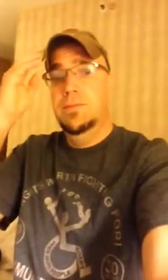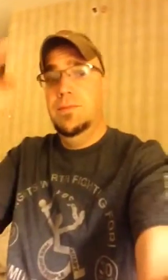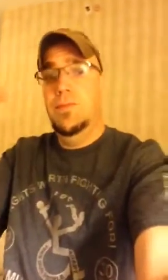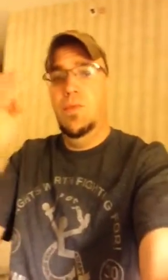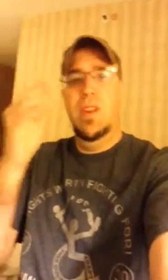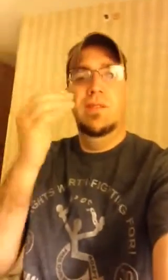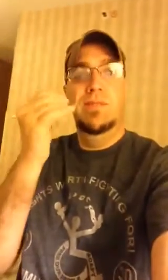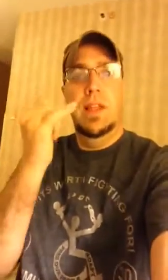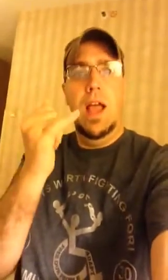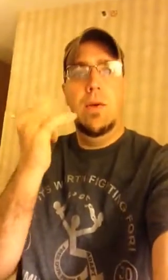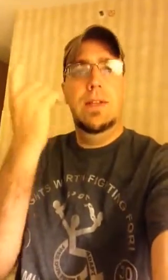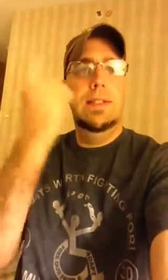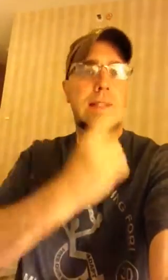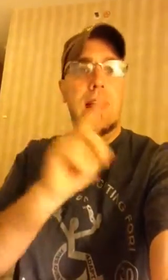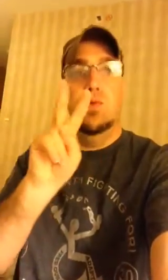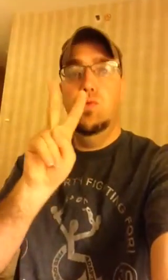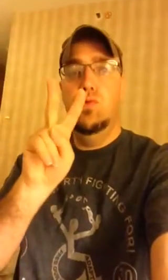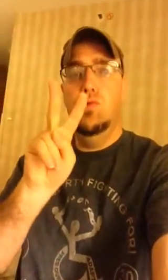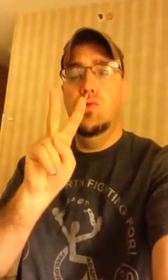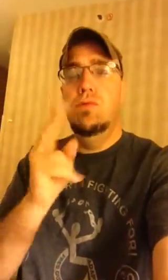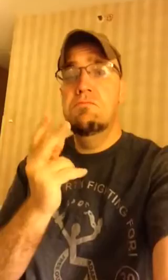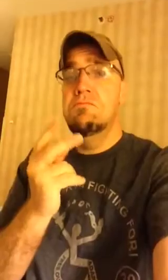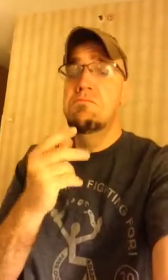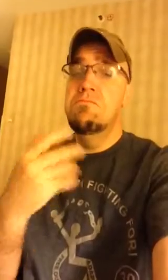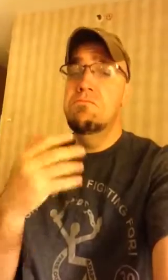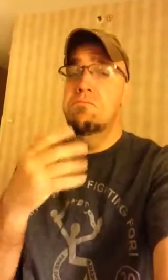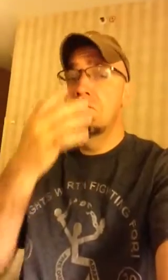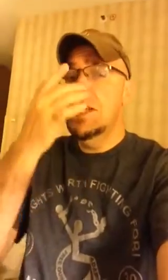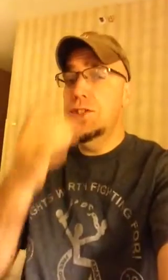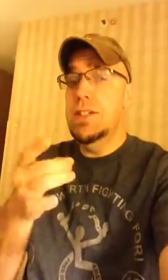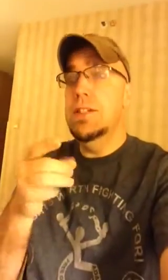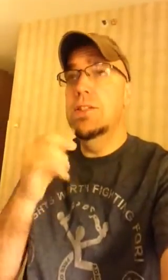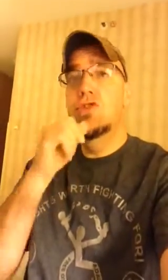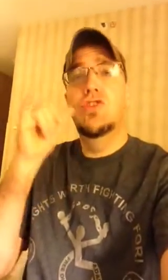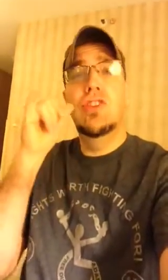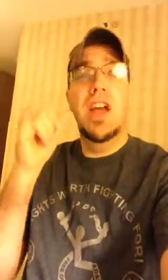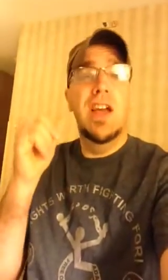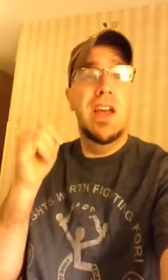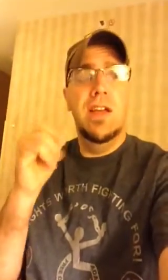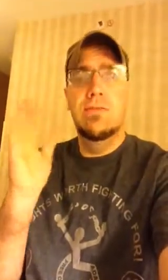Hello! It's now Day 2. Wow, an interesting day yesterday.